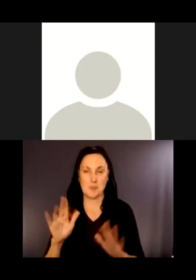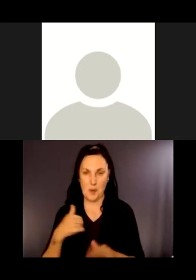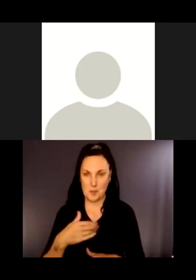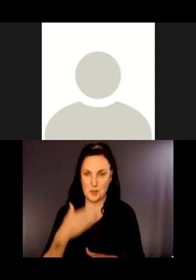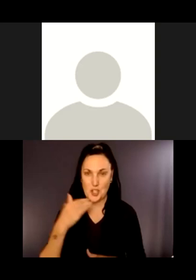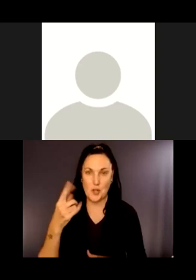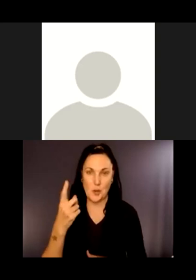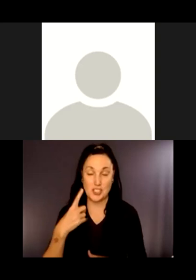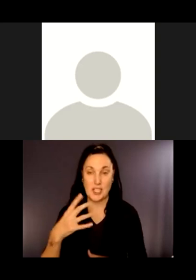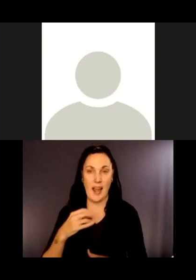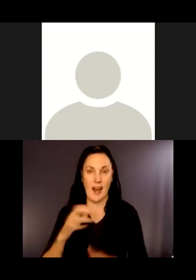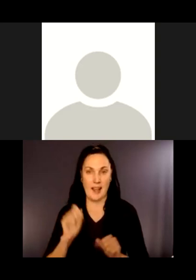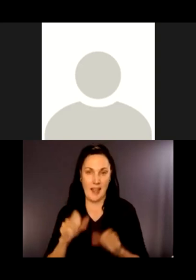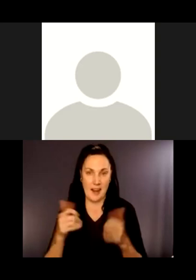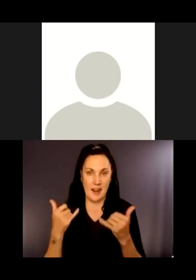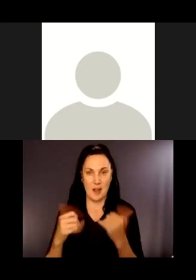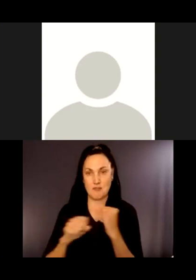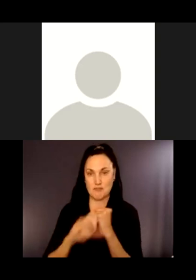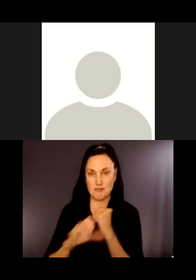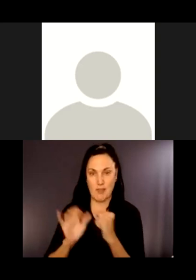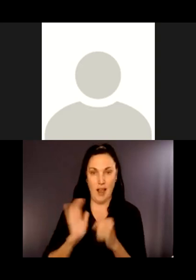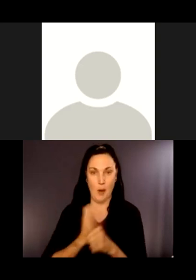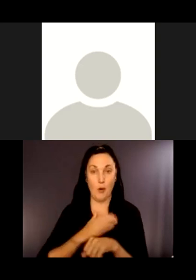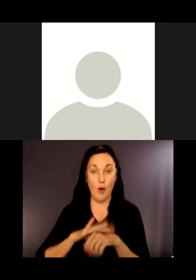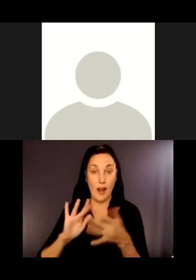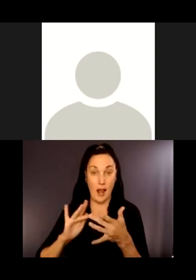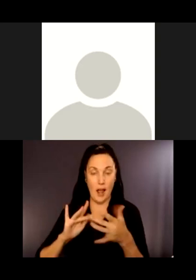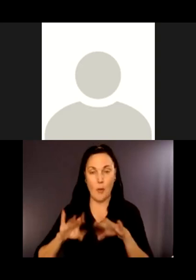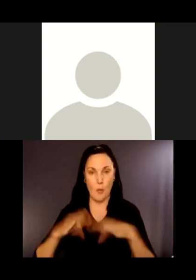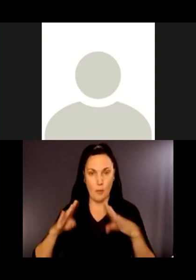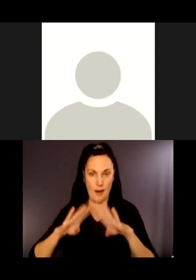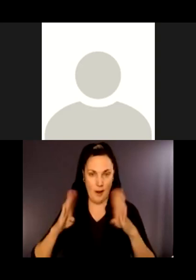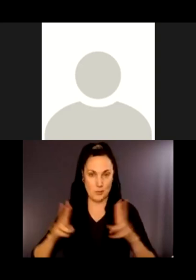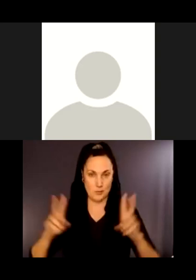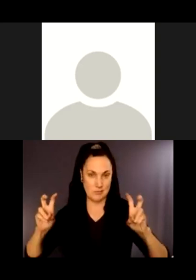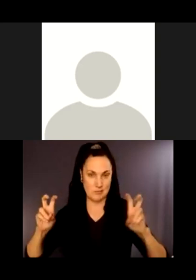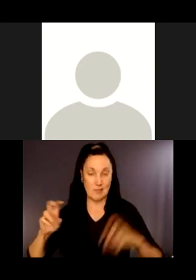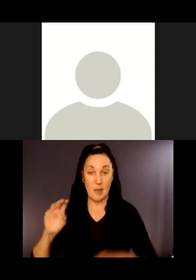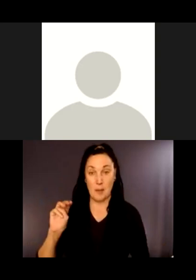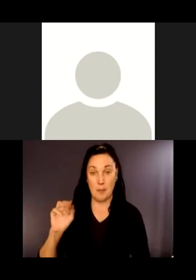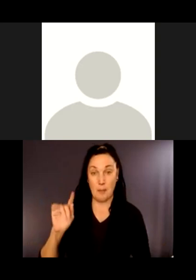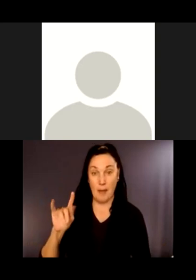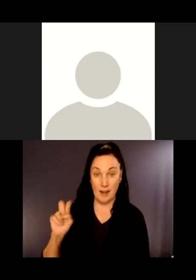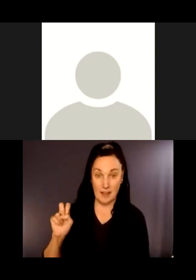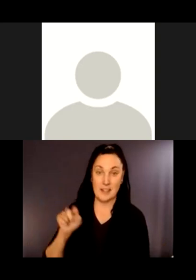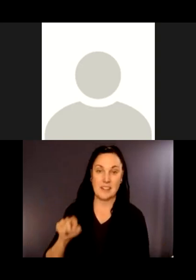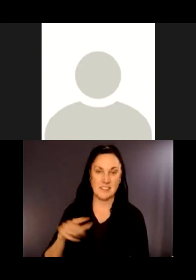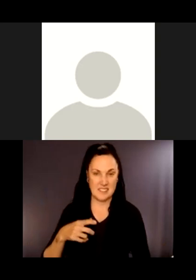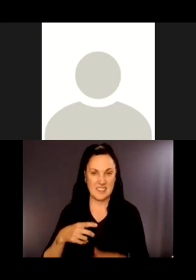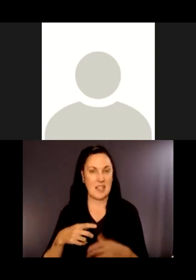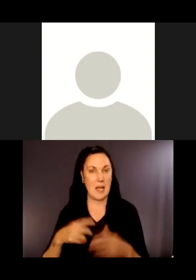which we'll send you a link to. Madeleine, who is my amazing summer intern, made a virtual tour to show you where it ends.